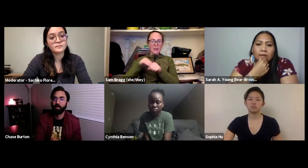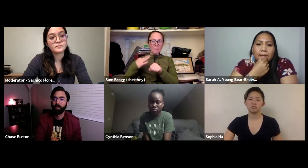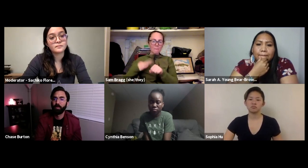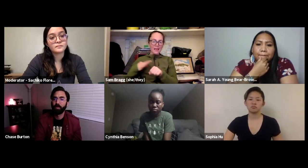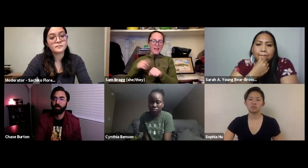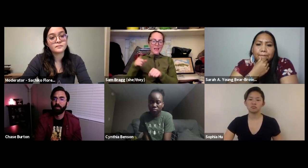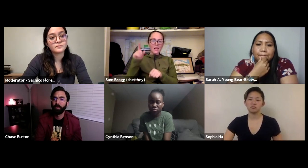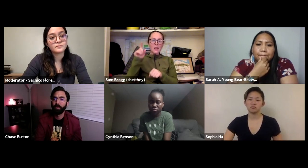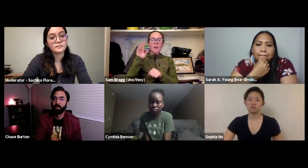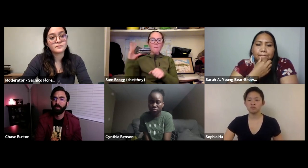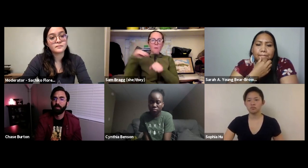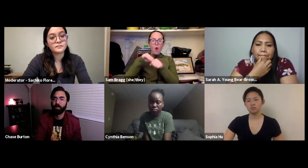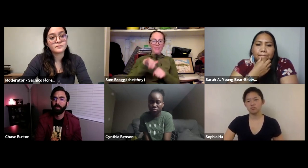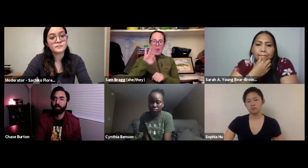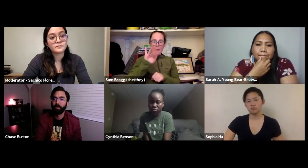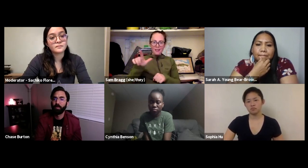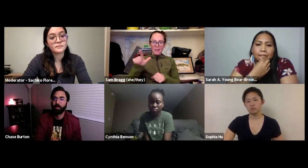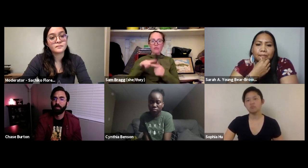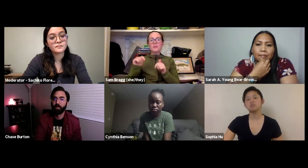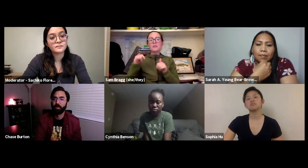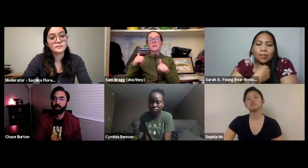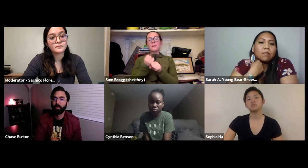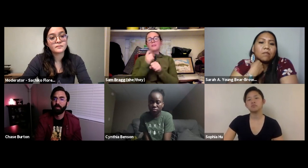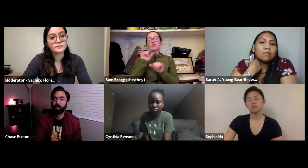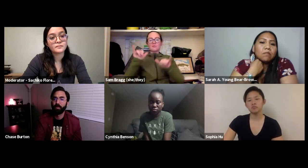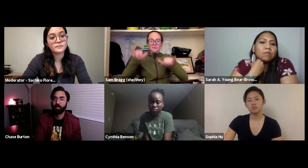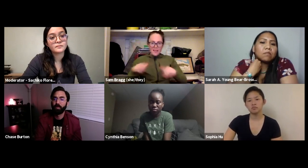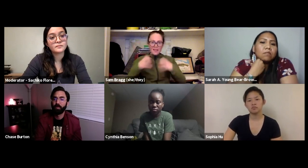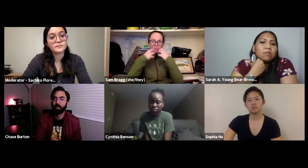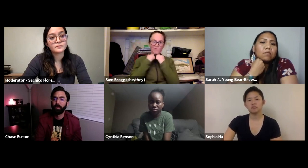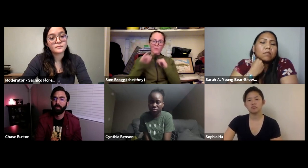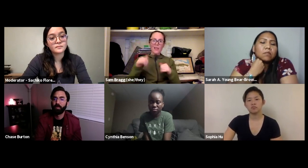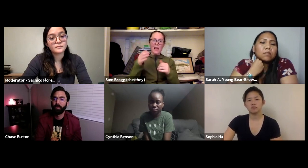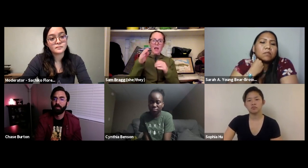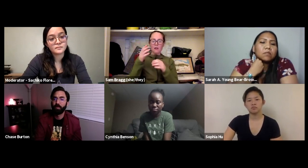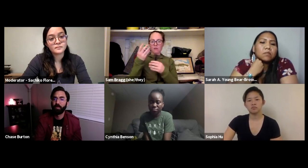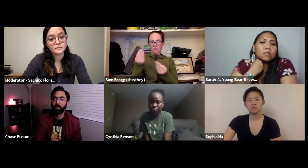Katahdin in Maine. They're part of that particular bill that